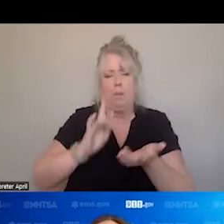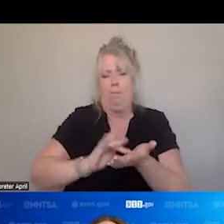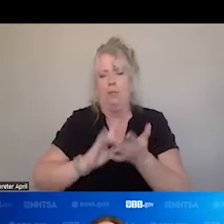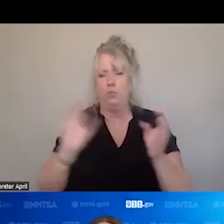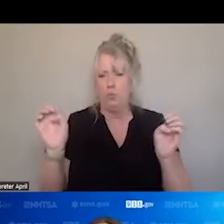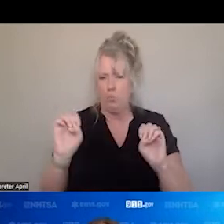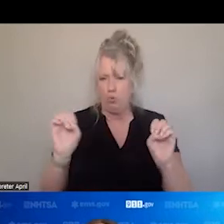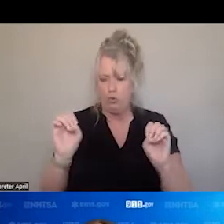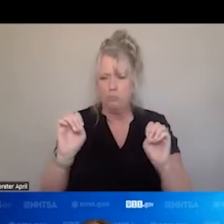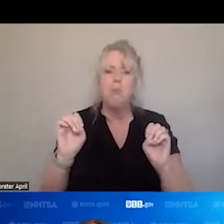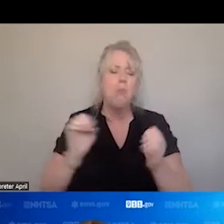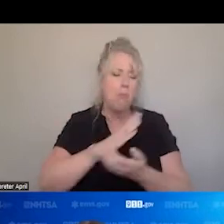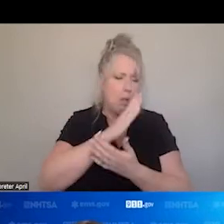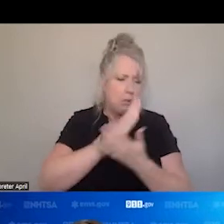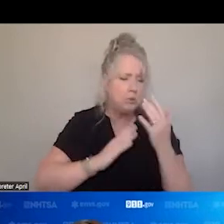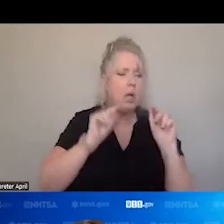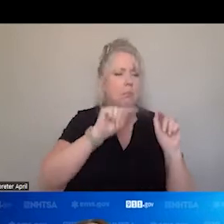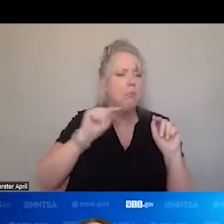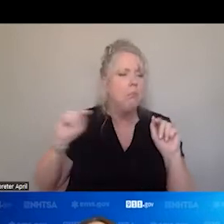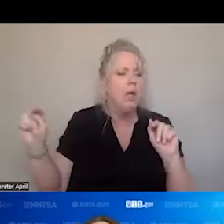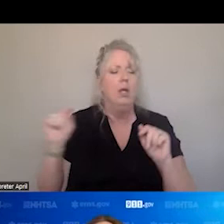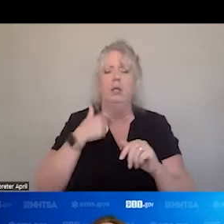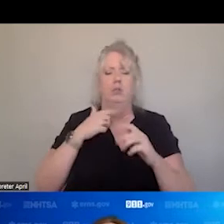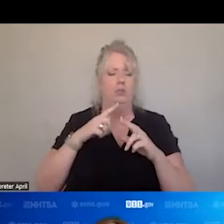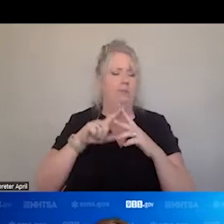THERE ARE SOME JURISDICTIONS THAT ARE DOING BETTER, STARTING TO CALL THEM CLIENTS. IT